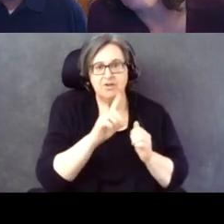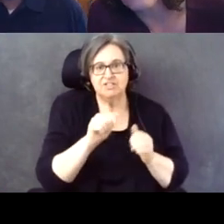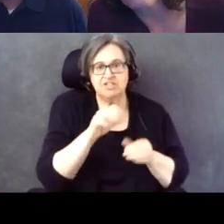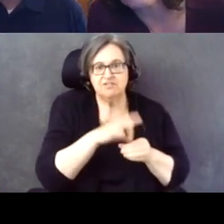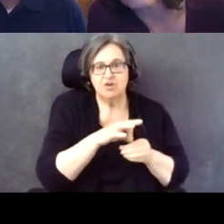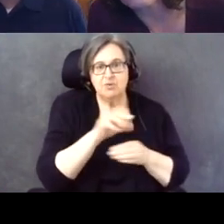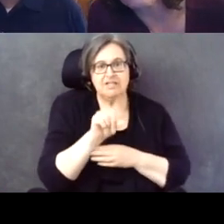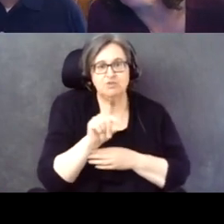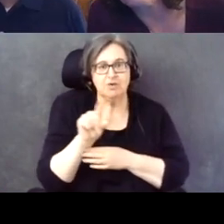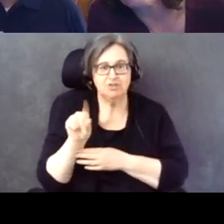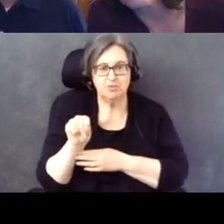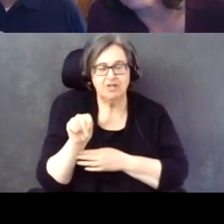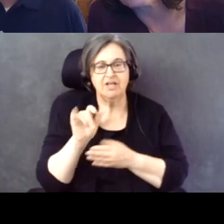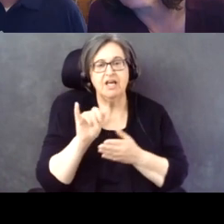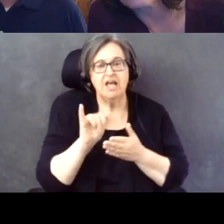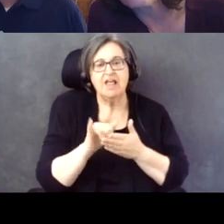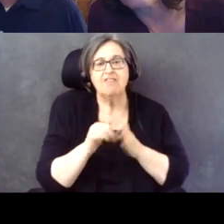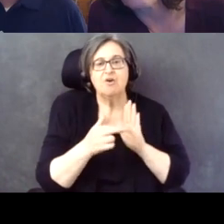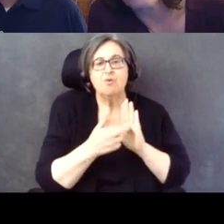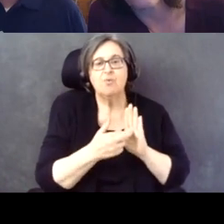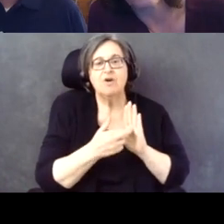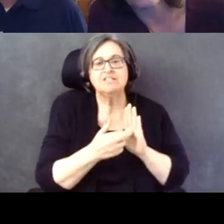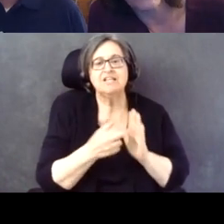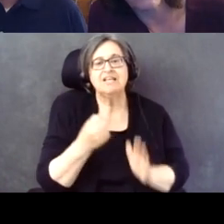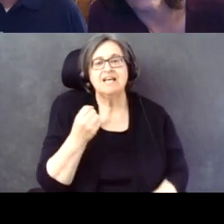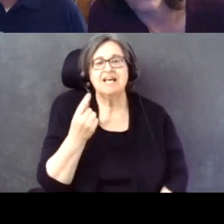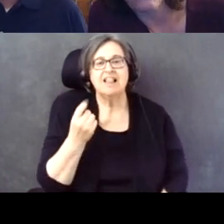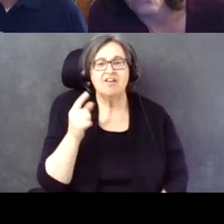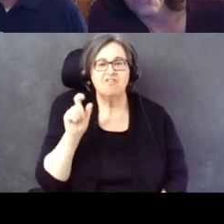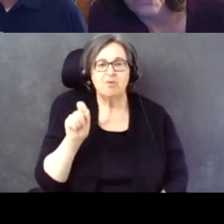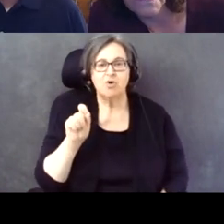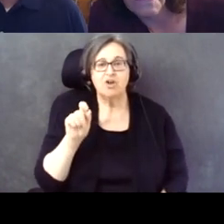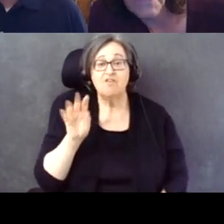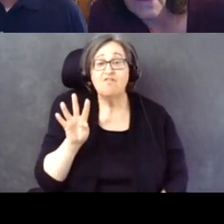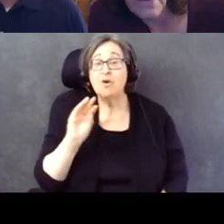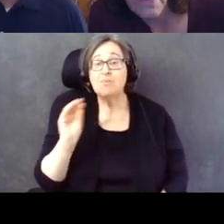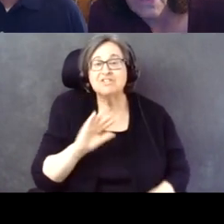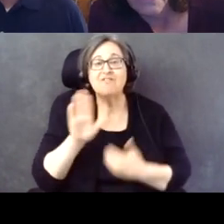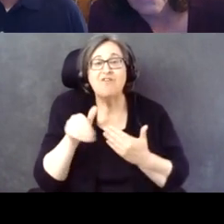That represent 11.4% of all voters.